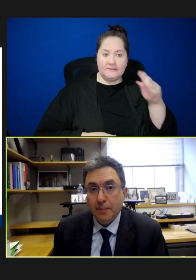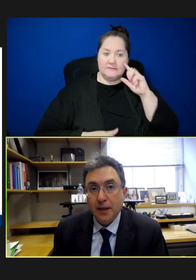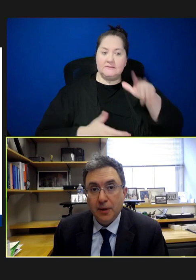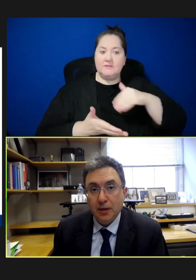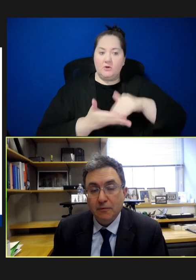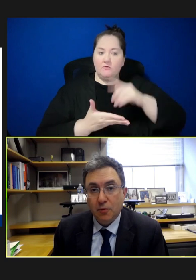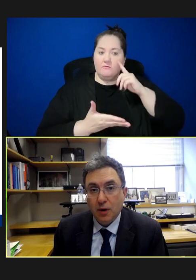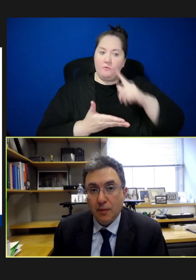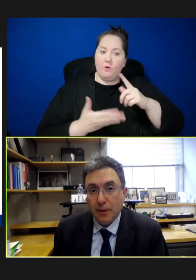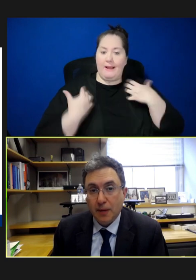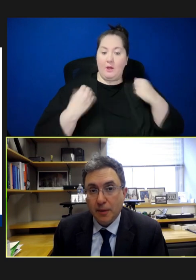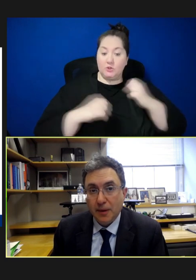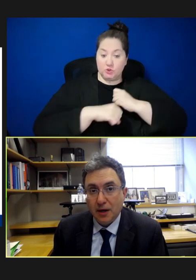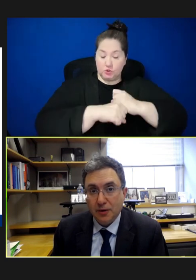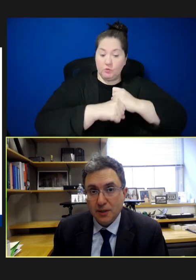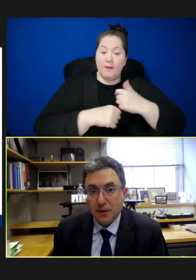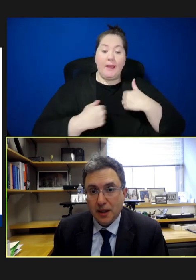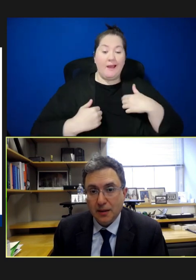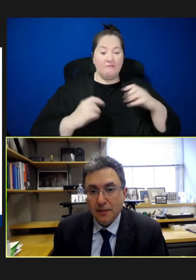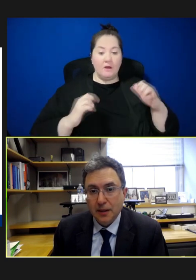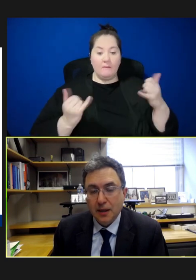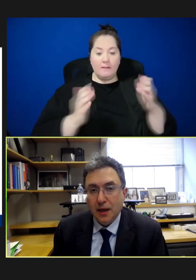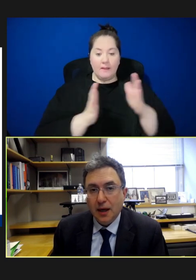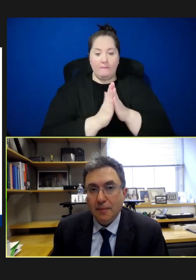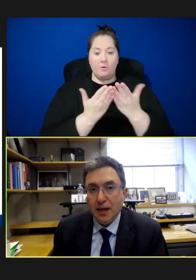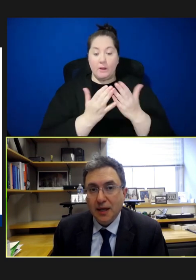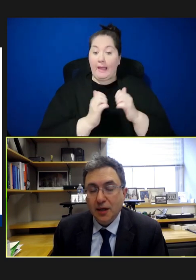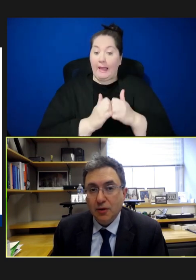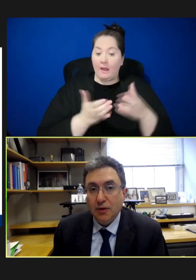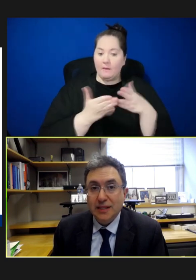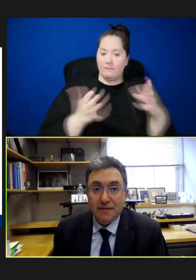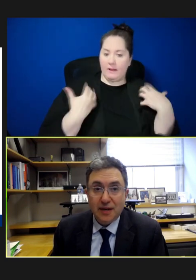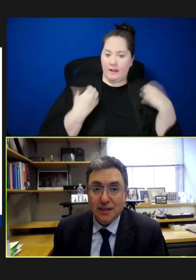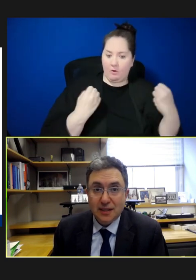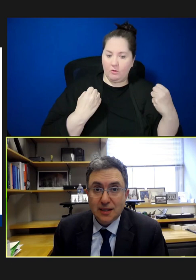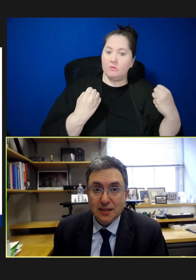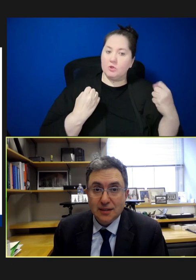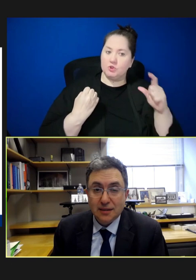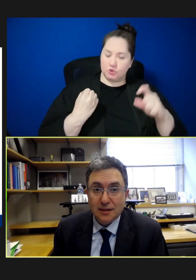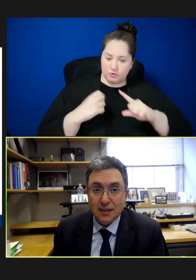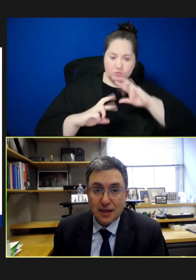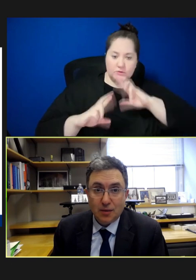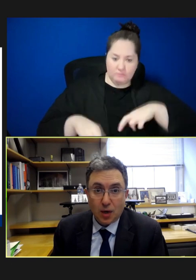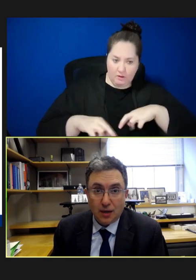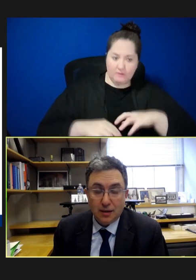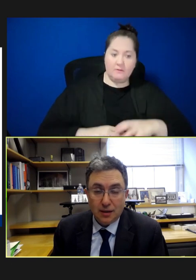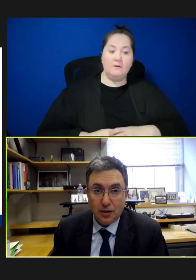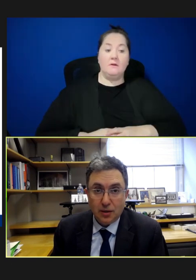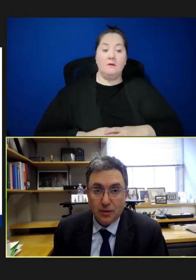playbook for public health to respond. You know, there is evidence that this can work. You know,